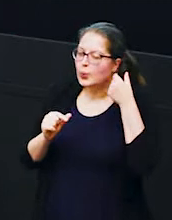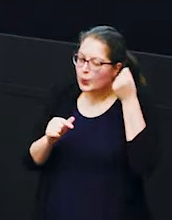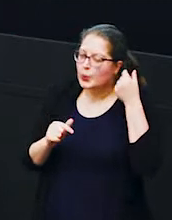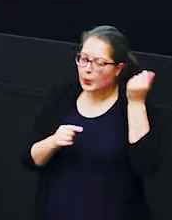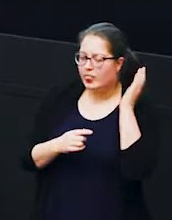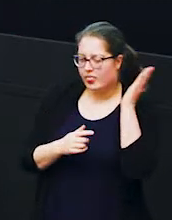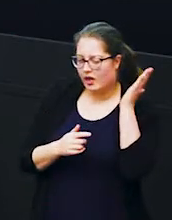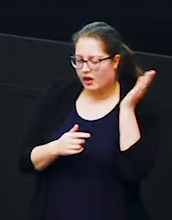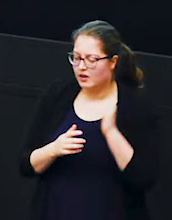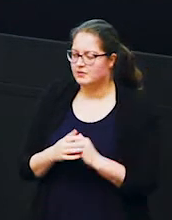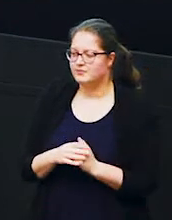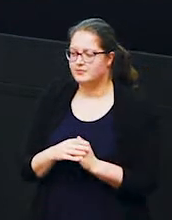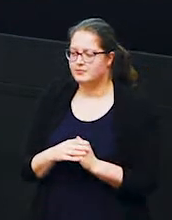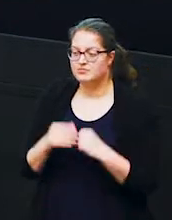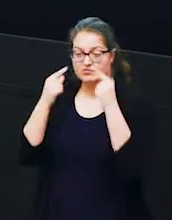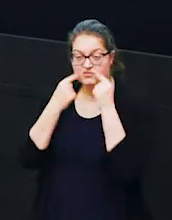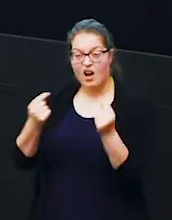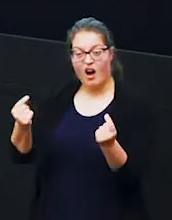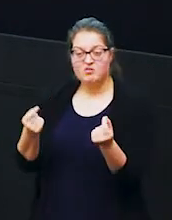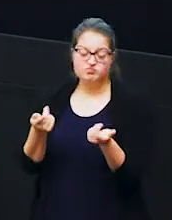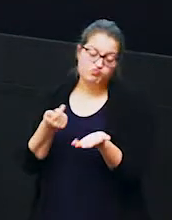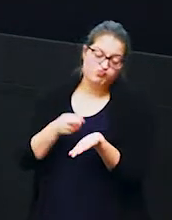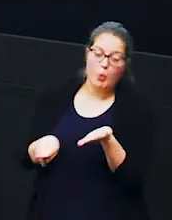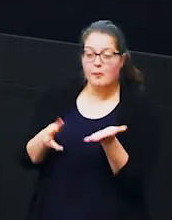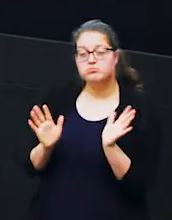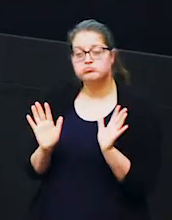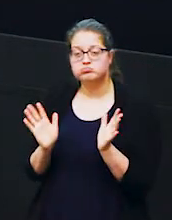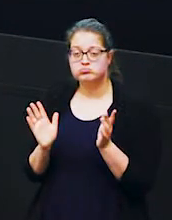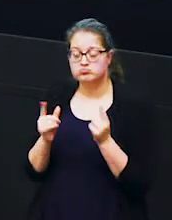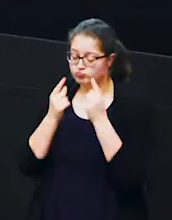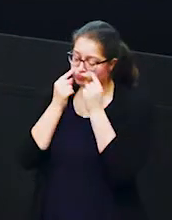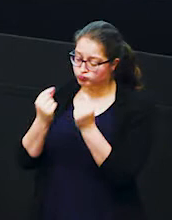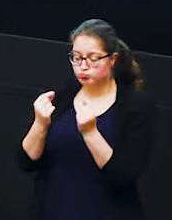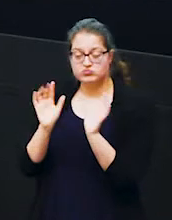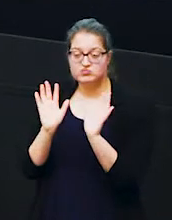ear okay but his tusks are kind of unremarkable they're kind of short and straight they're nothing